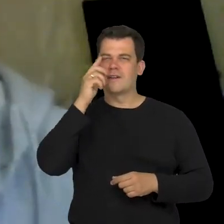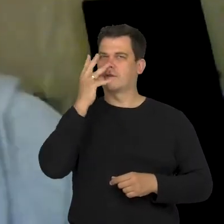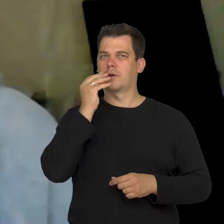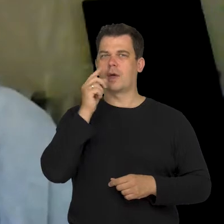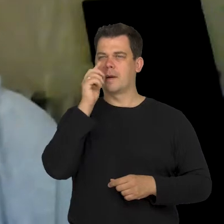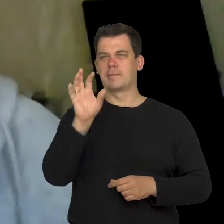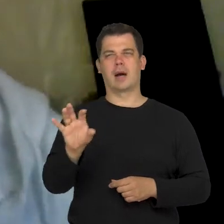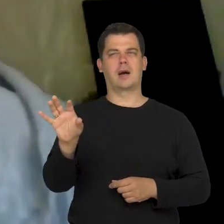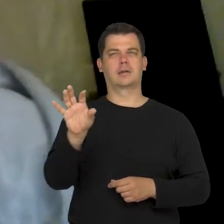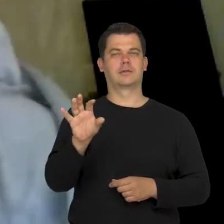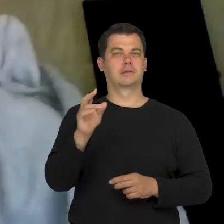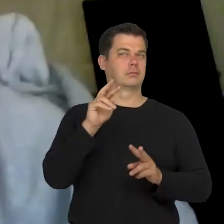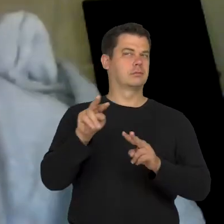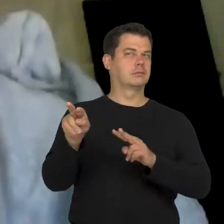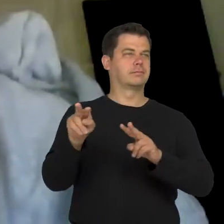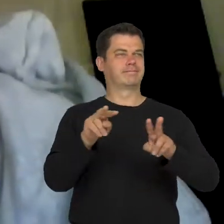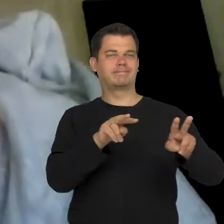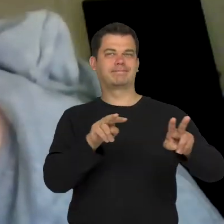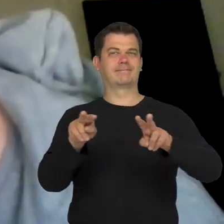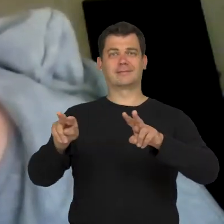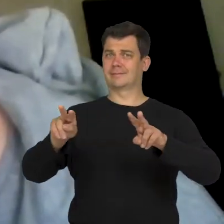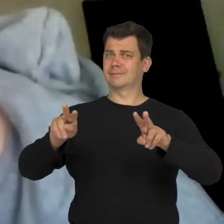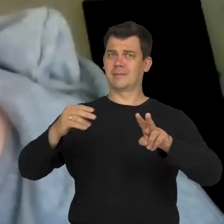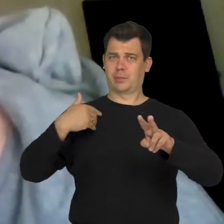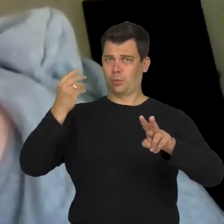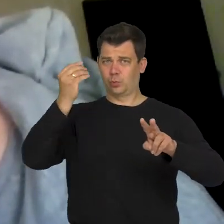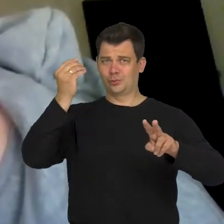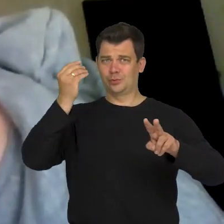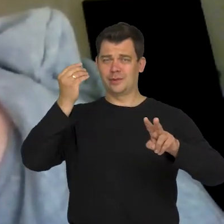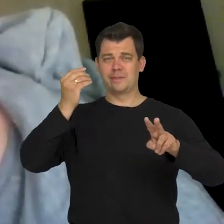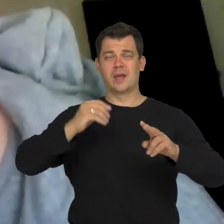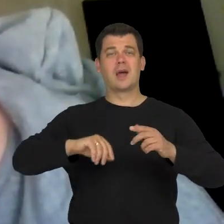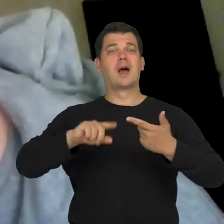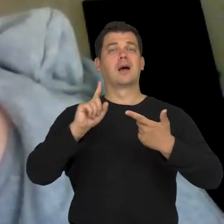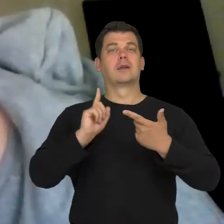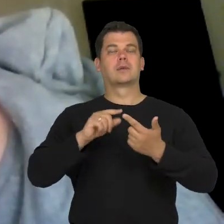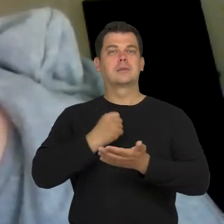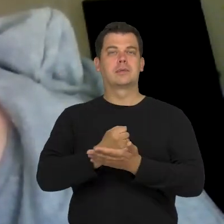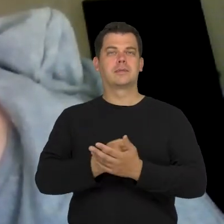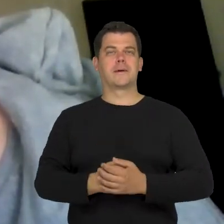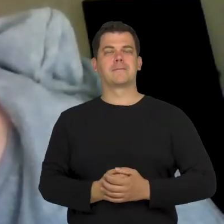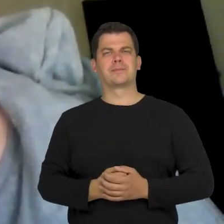I learned how to look and, on the other hand I had a burden